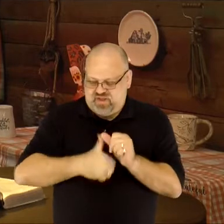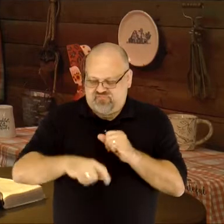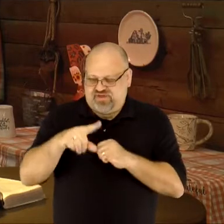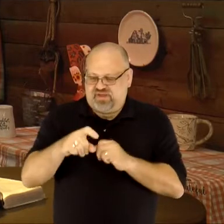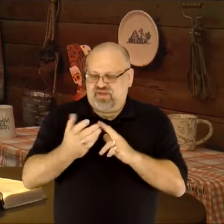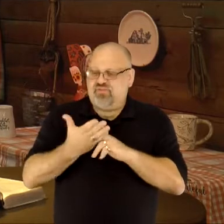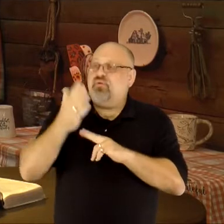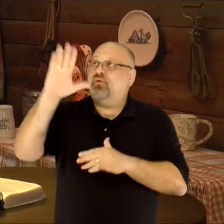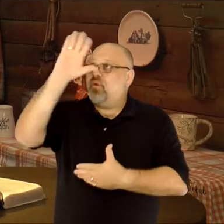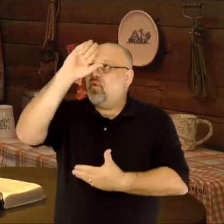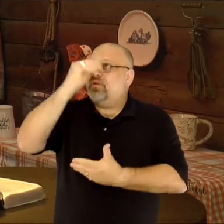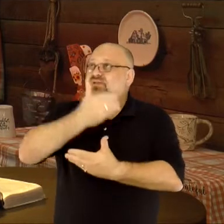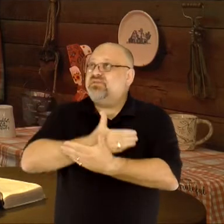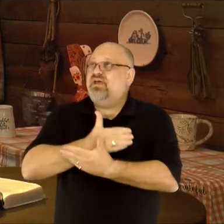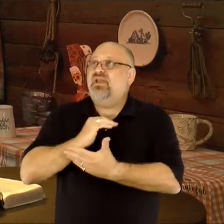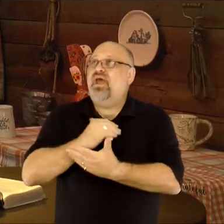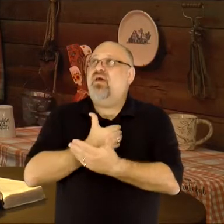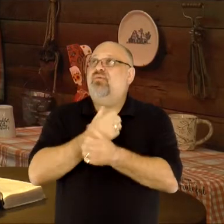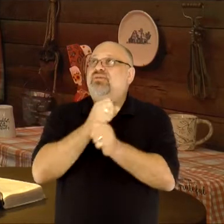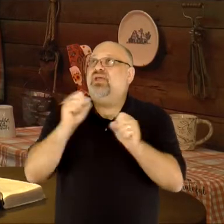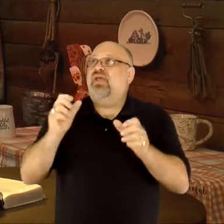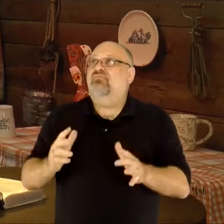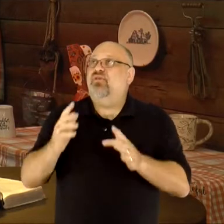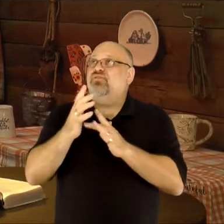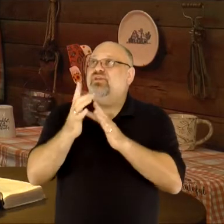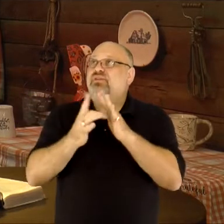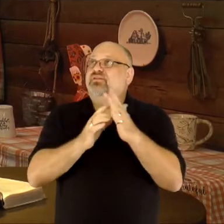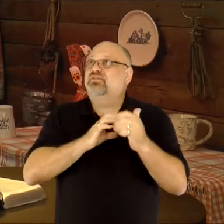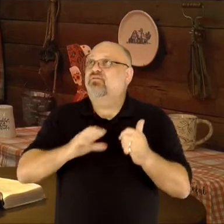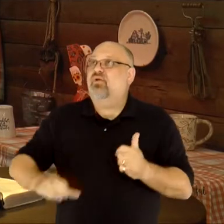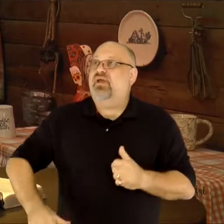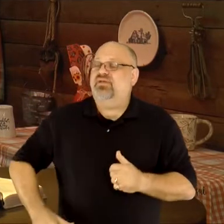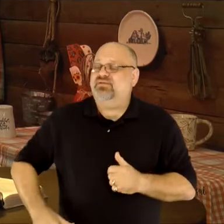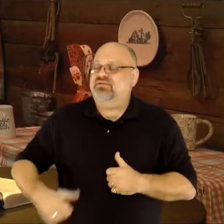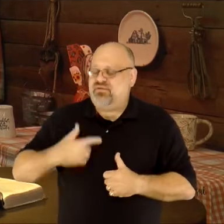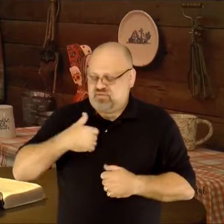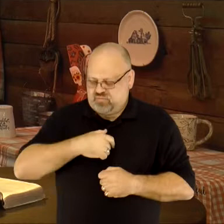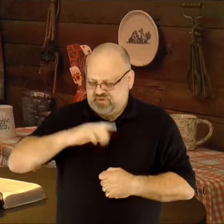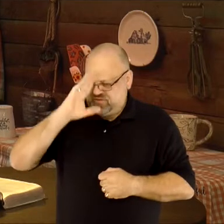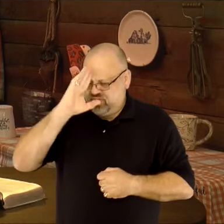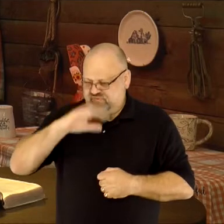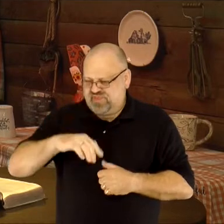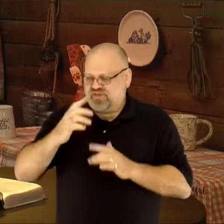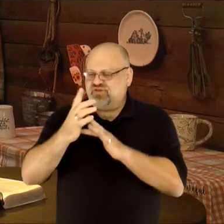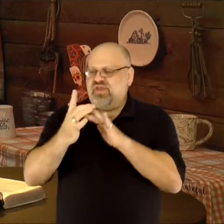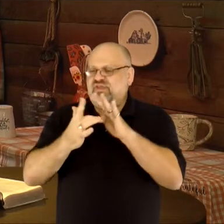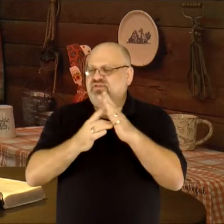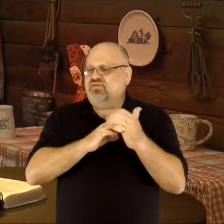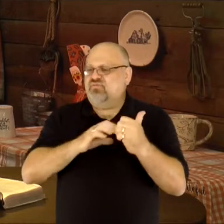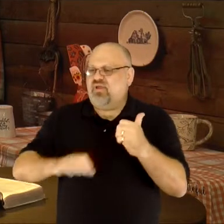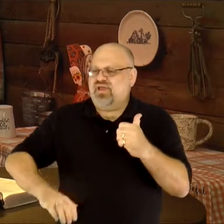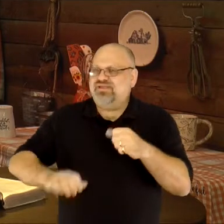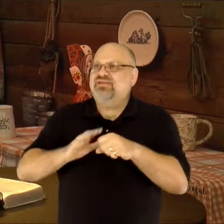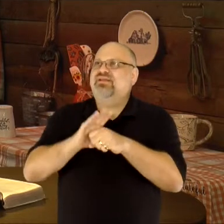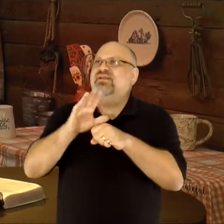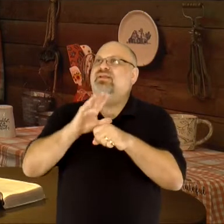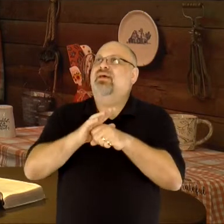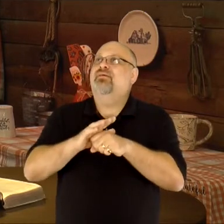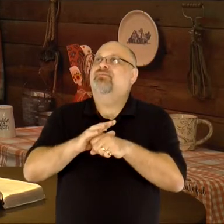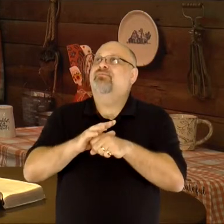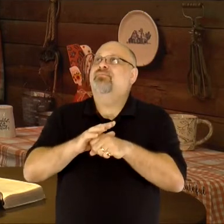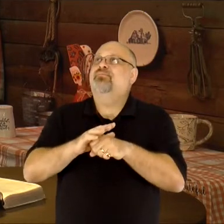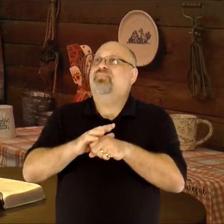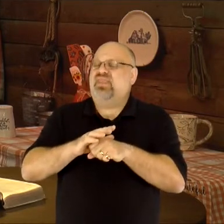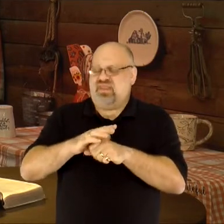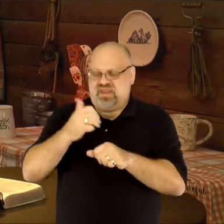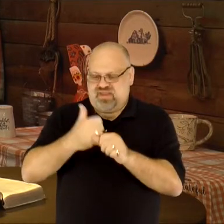every need through your Son, our Savior, Jesus Christ. We know that Jesus Christ is enough.